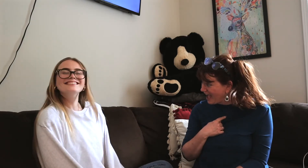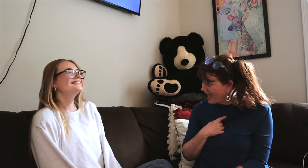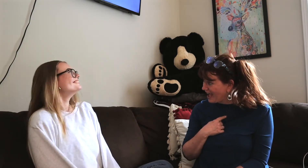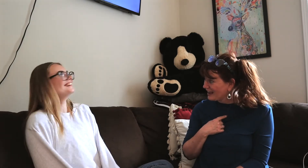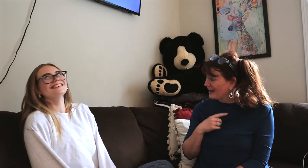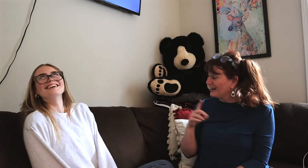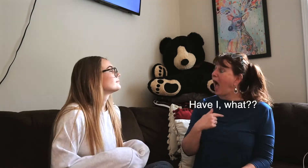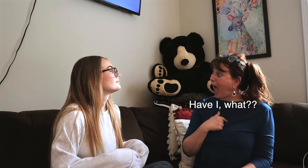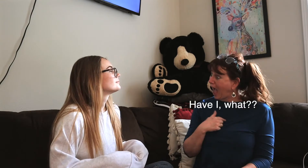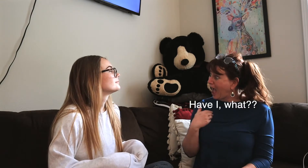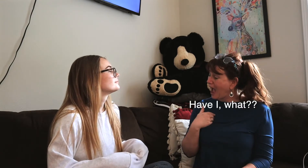uh-uh.. *laughing*